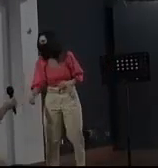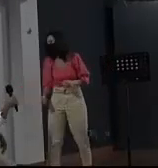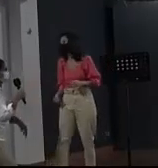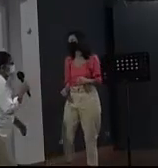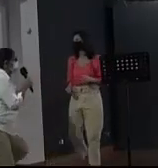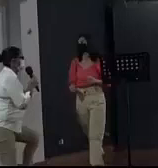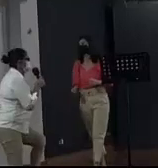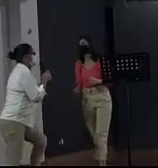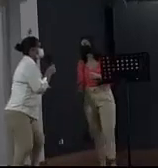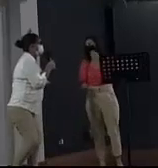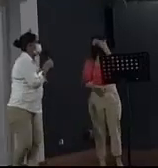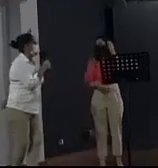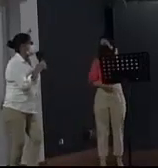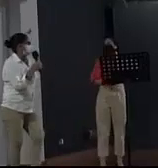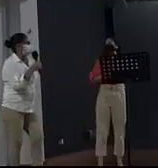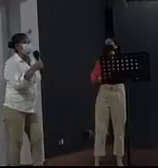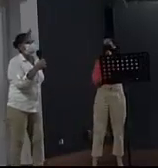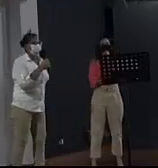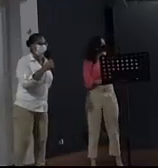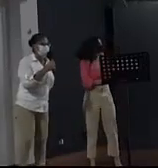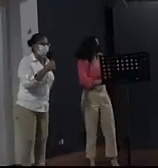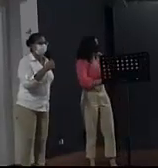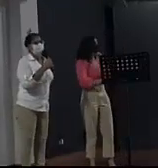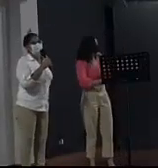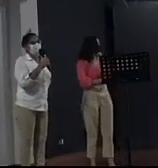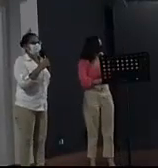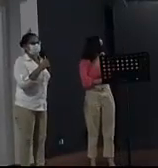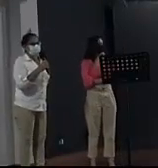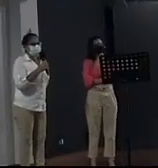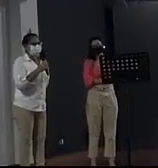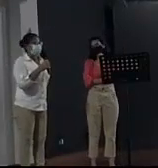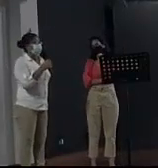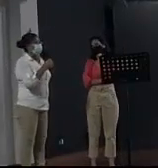Excuse me for not introducing myself My name is Elena Gaitán from Bananito Norte I dedicate myself